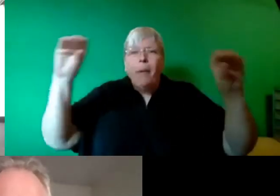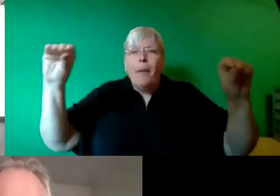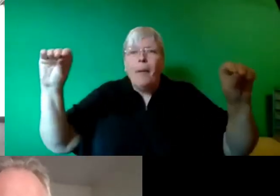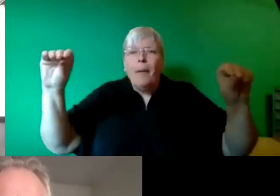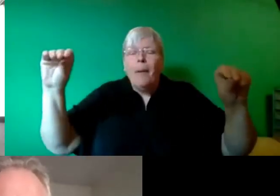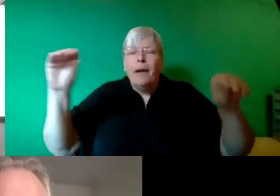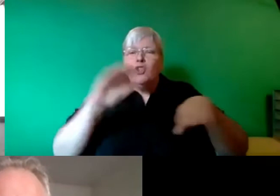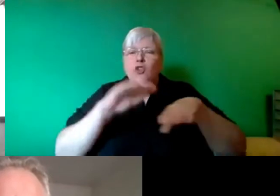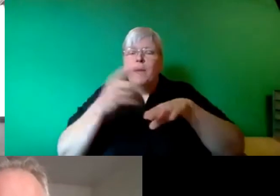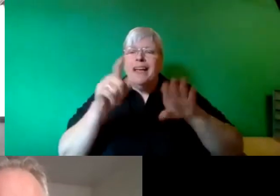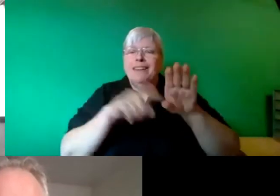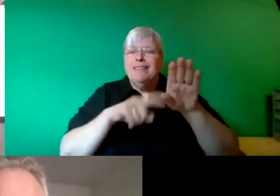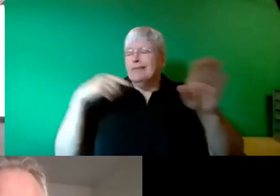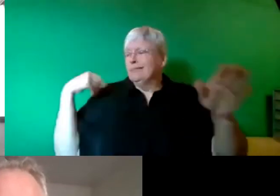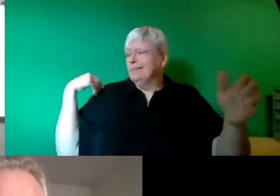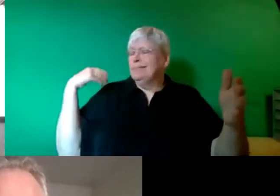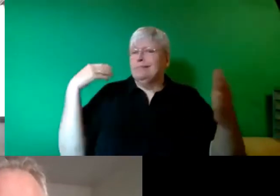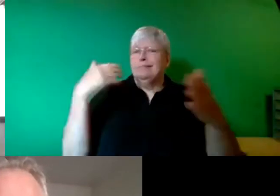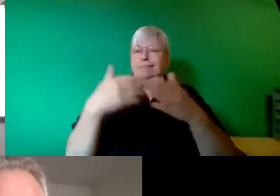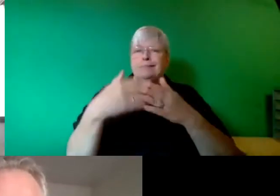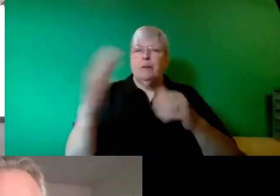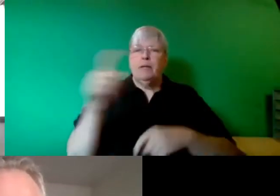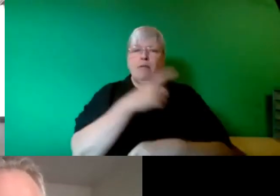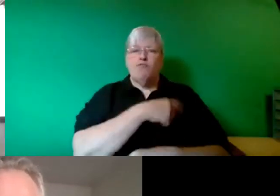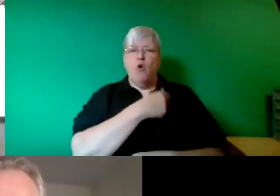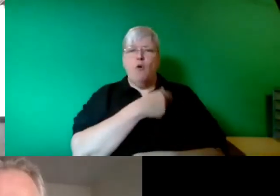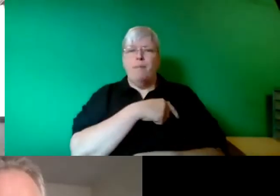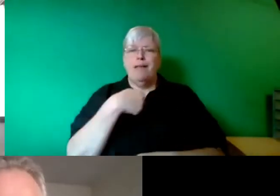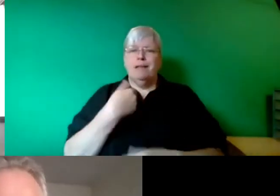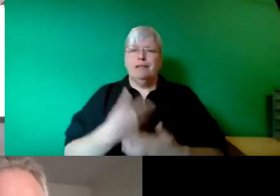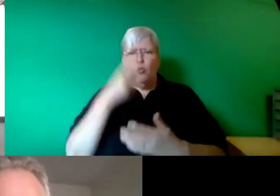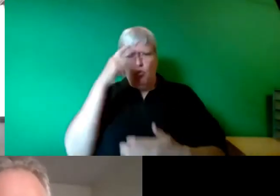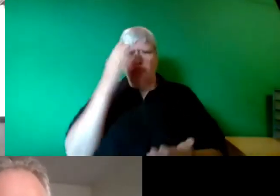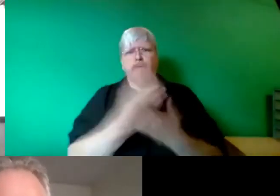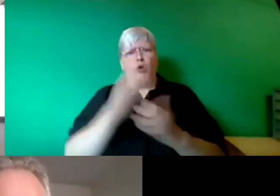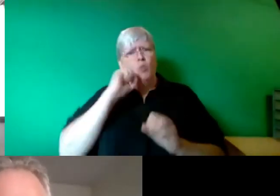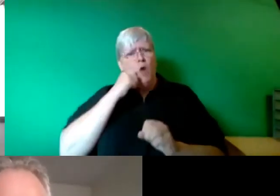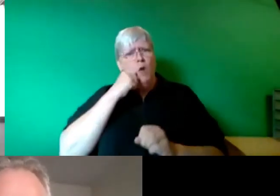we are not going in the right direction. This is hugely important for the social movements